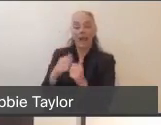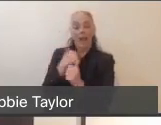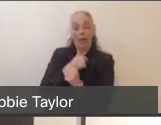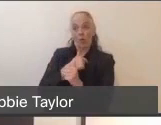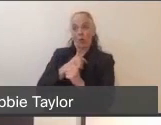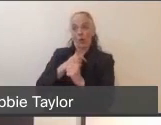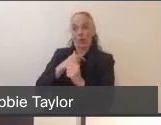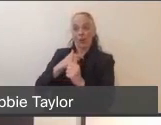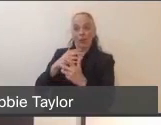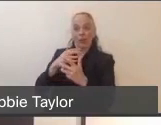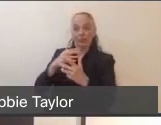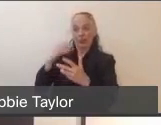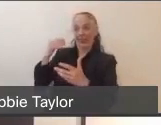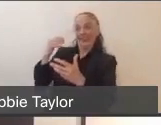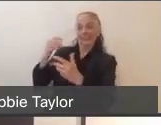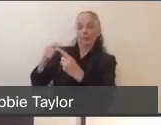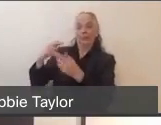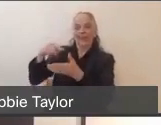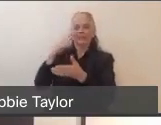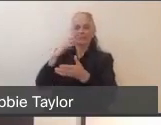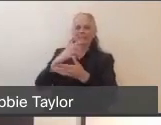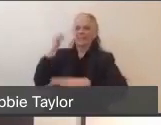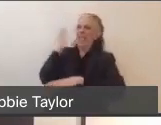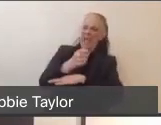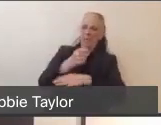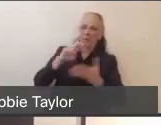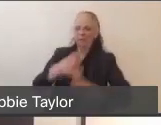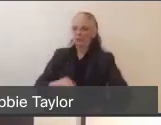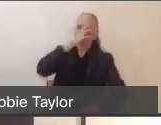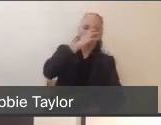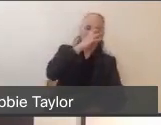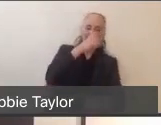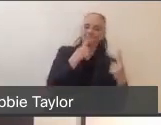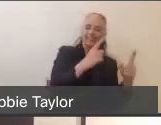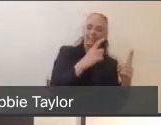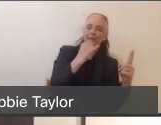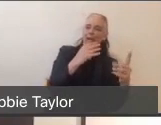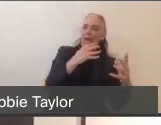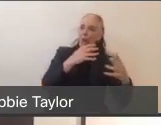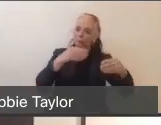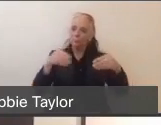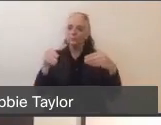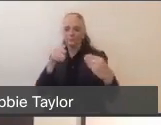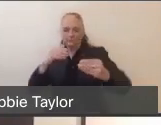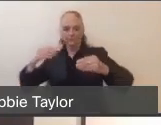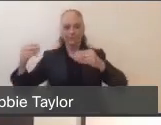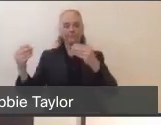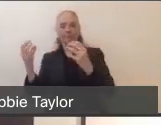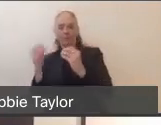Where the hammer has been successful. Just by way of comparison, Santa Clara, they were the first Bay Area County